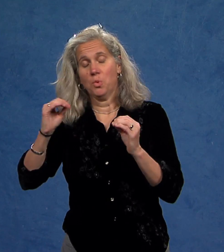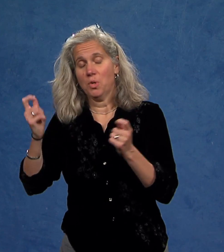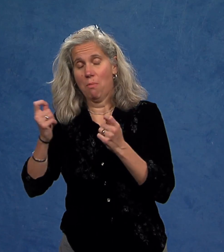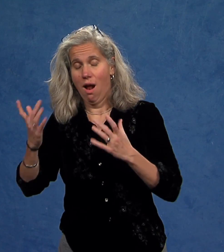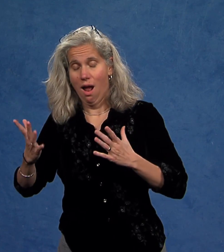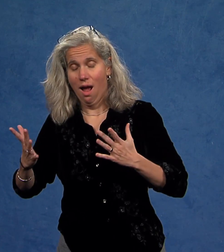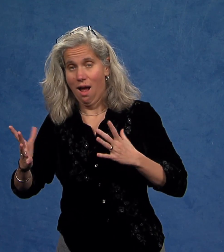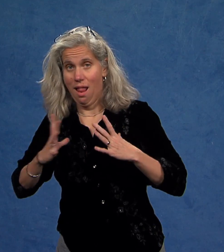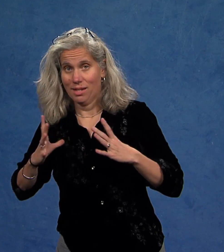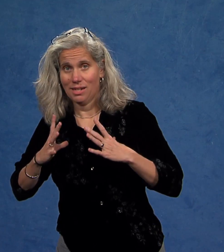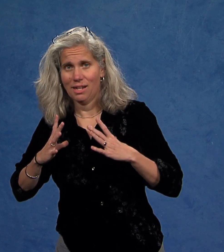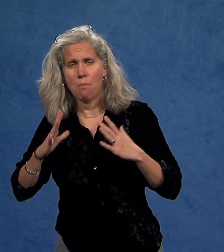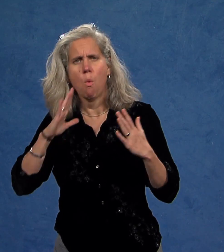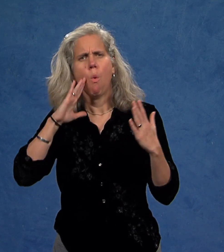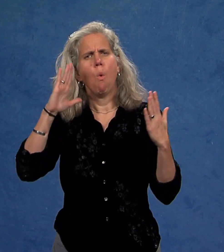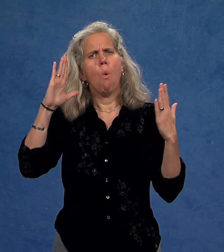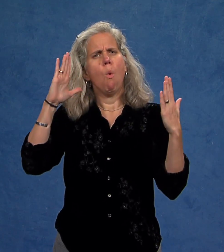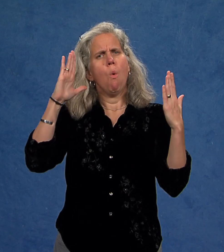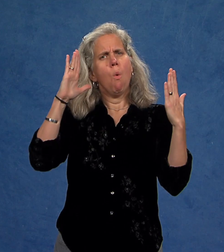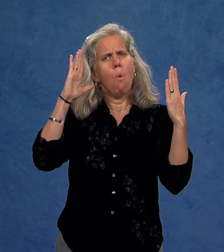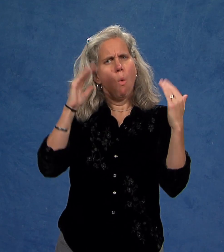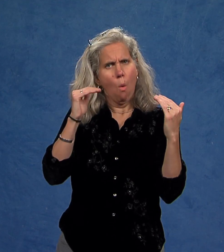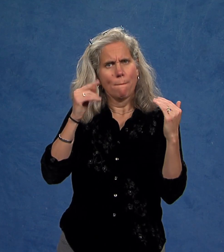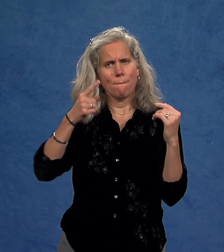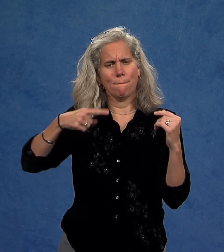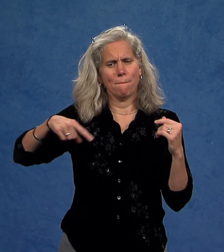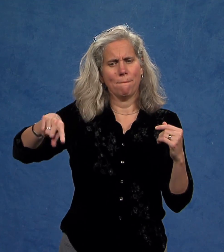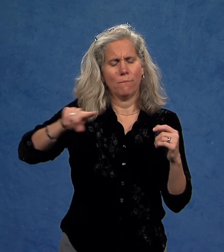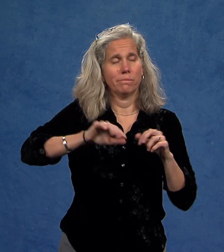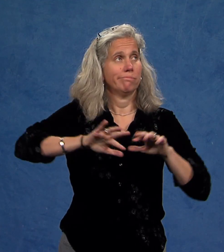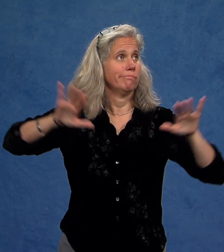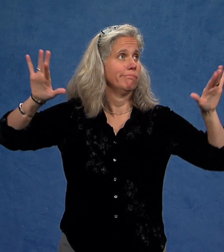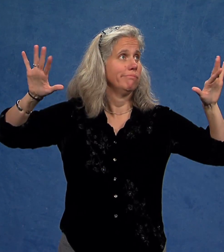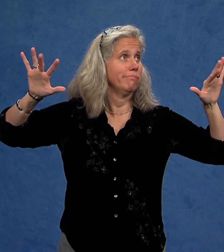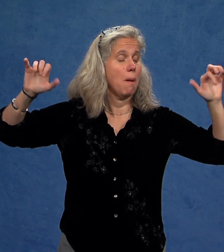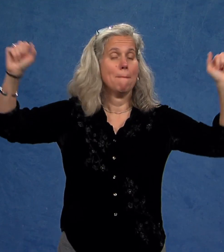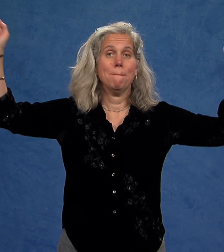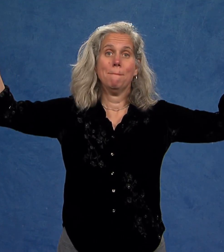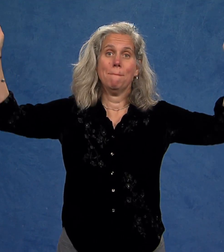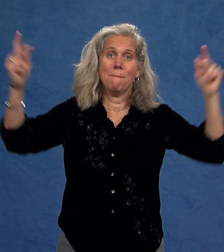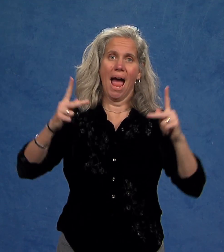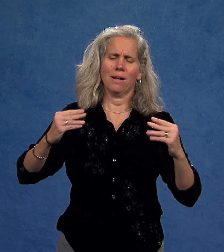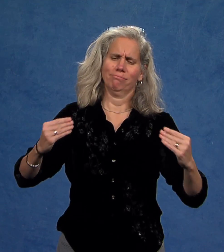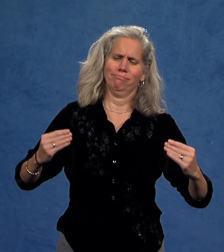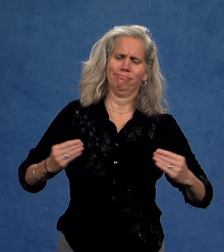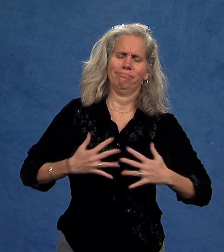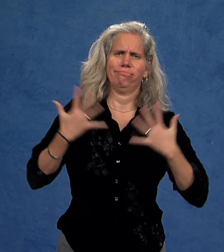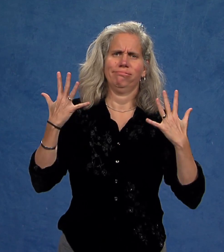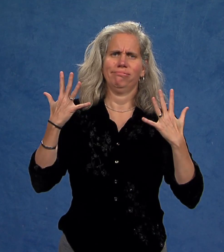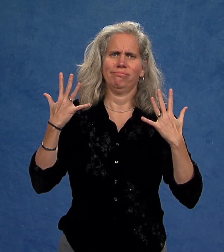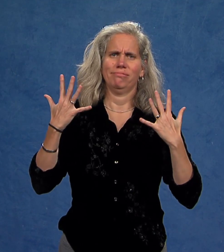may this time for you be one of rejuvenation. After the break, let us all return to campus,